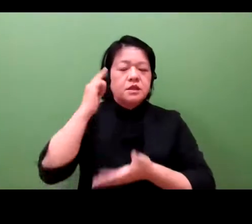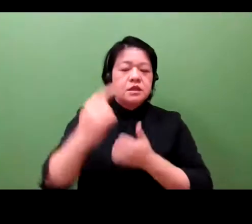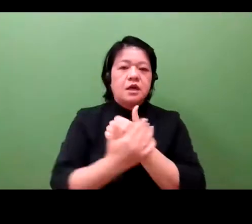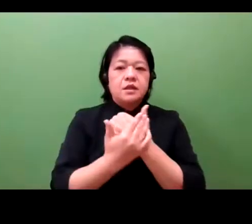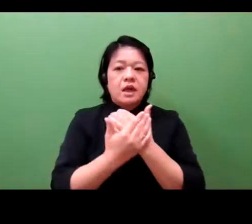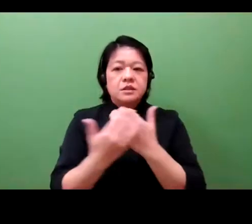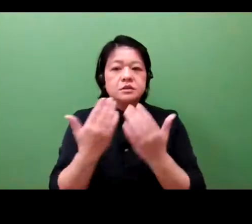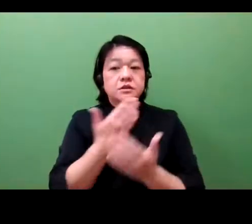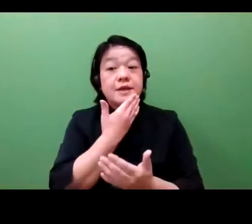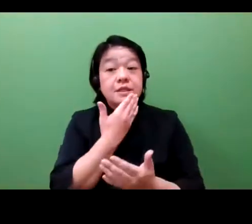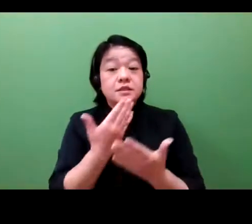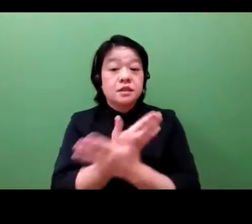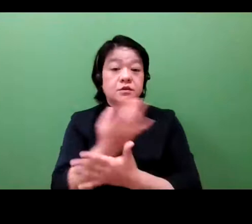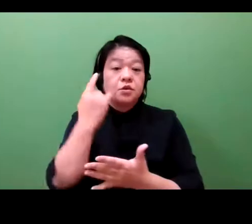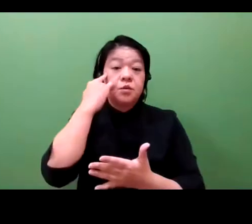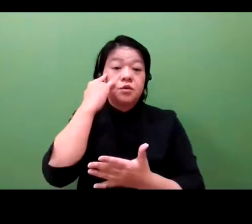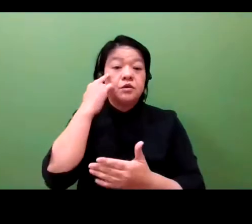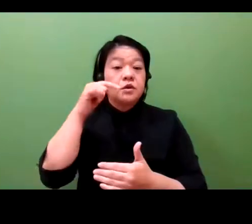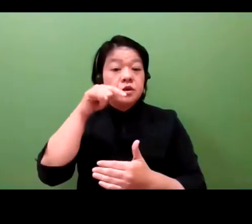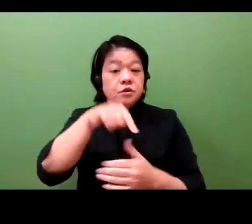So we have to prepare for that moment from now.